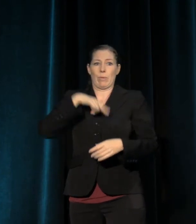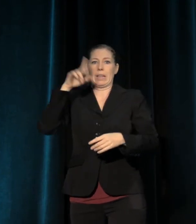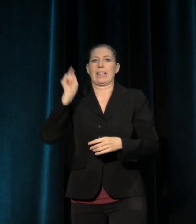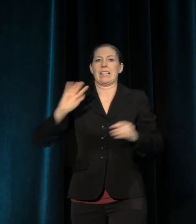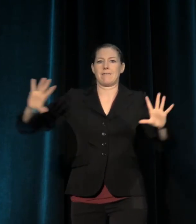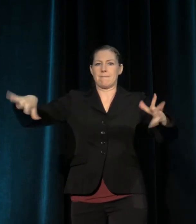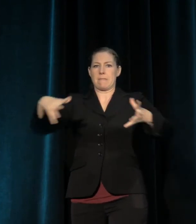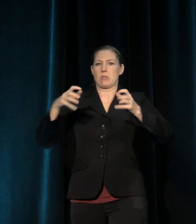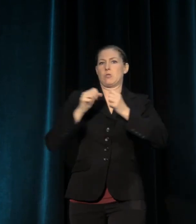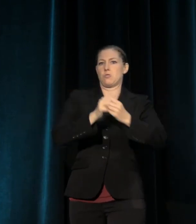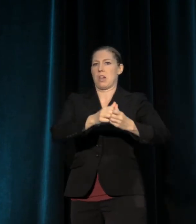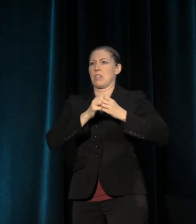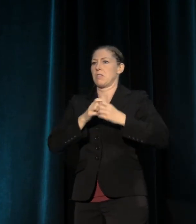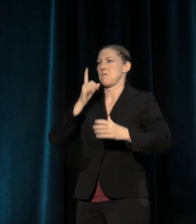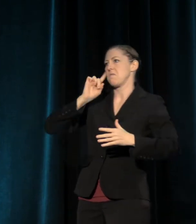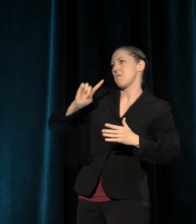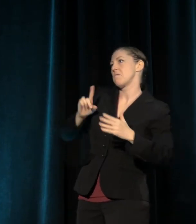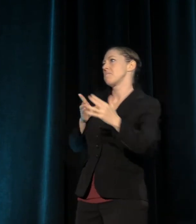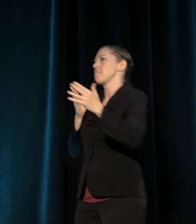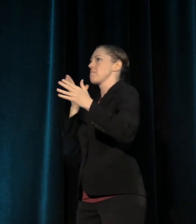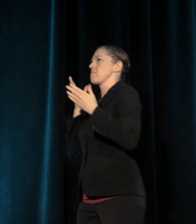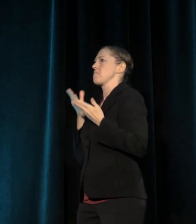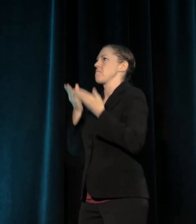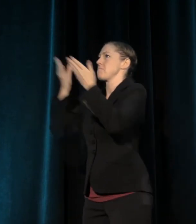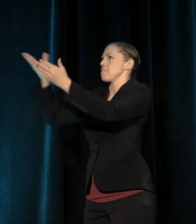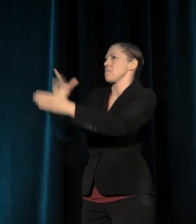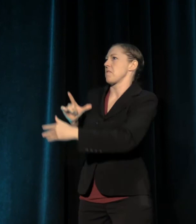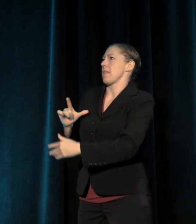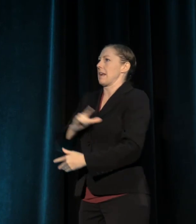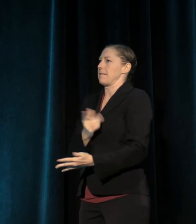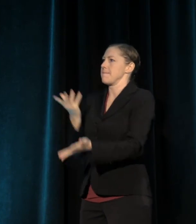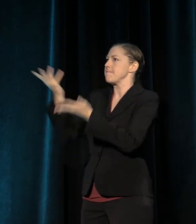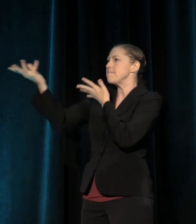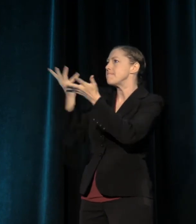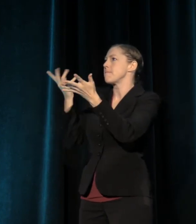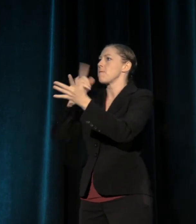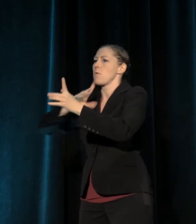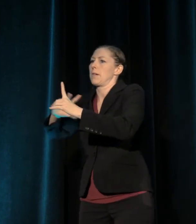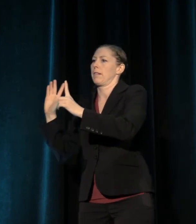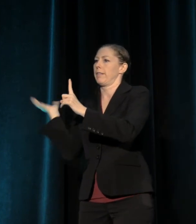to have power in the halls of government, and artists need power;